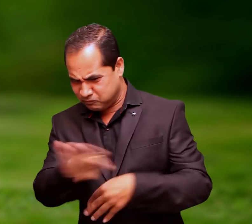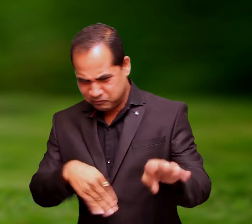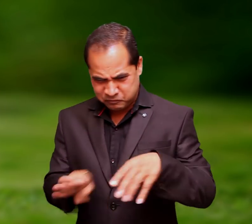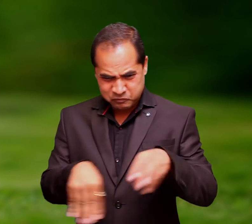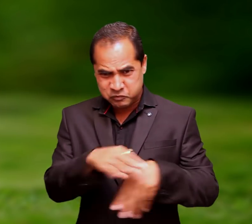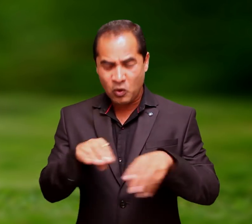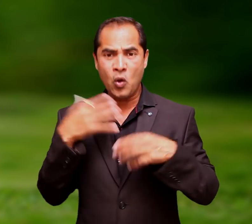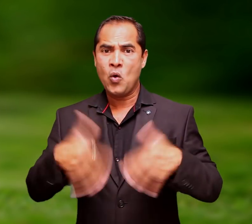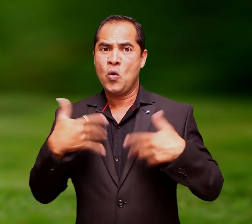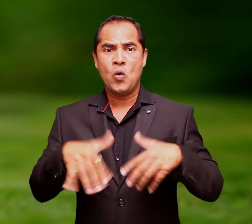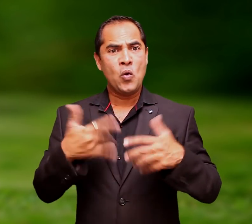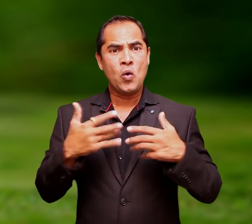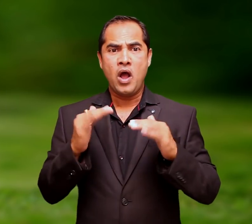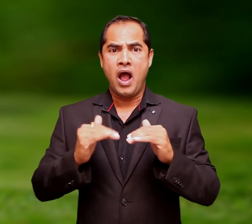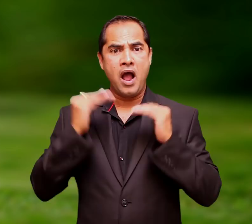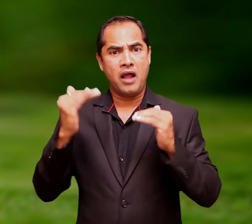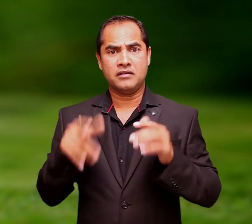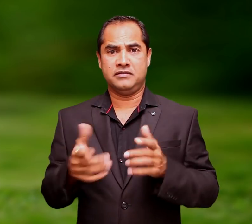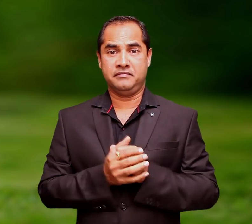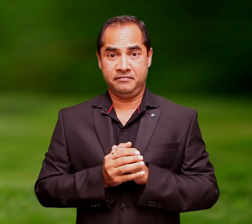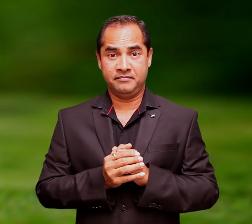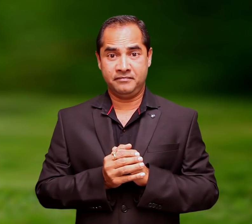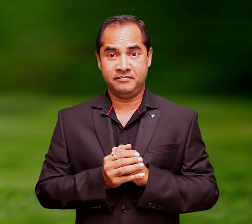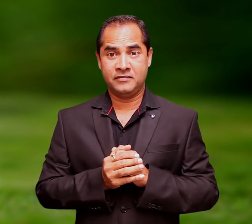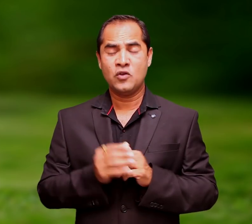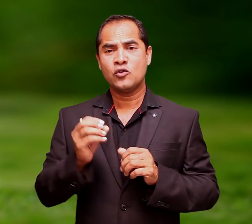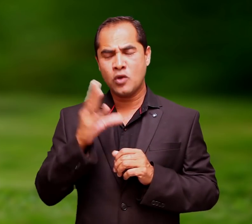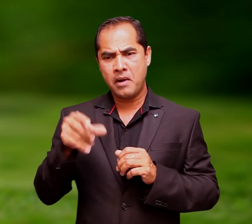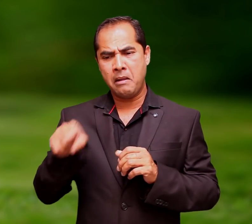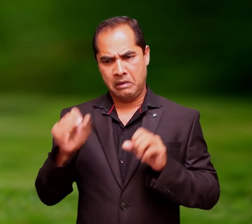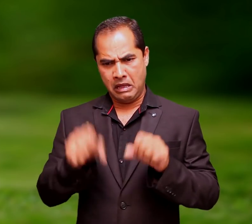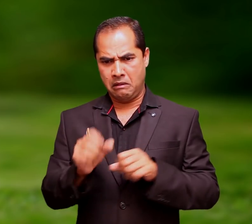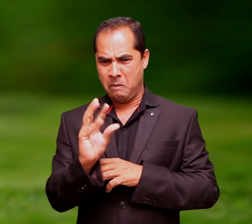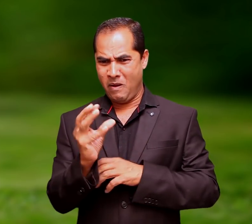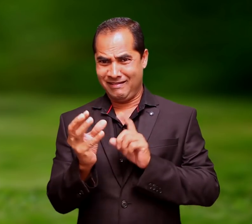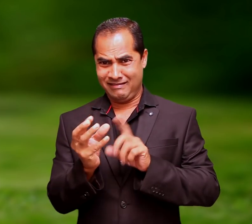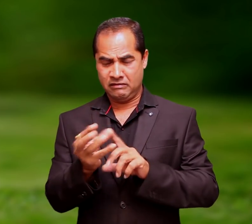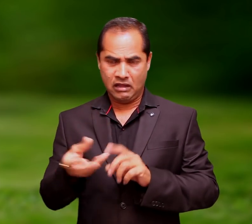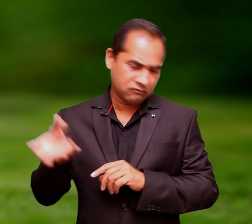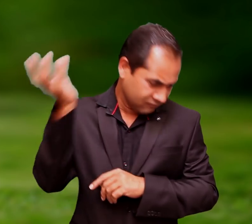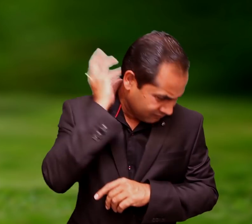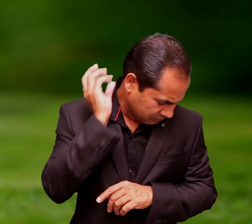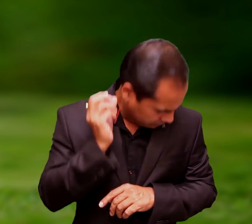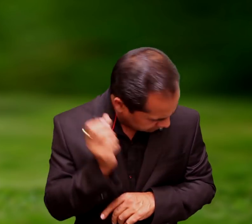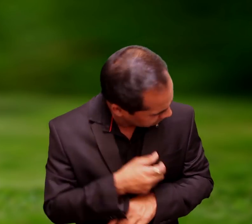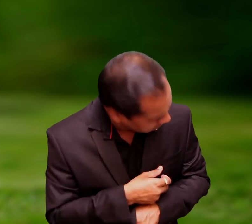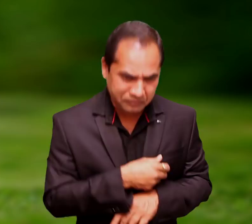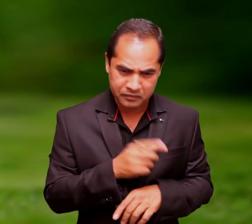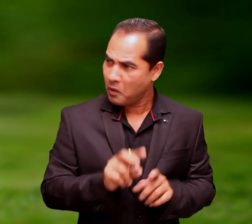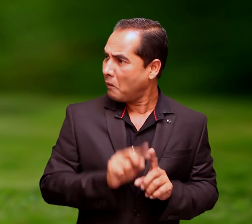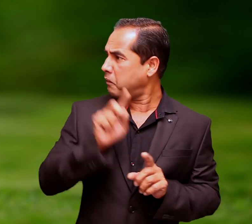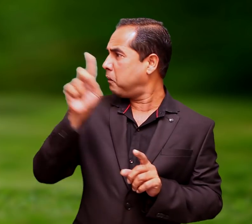the ball and he could also throw it, with the powerful flick of the neck to a